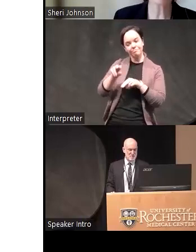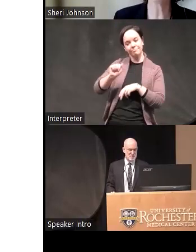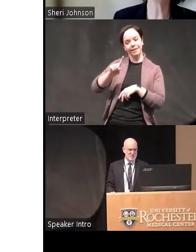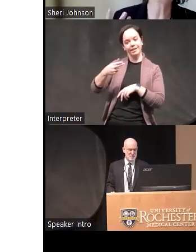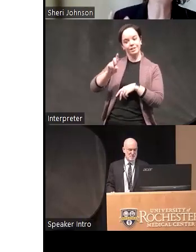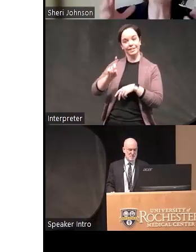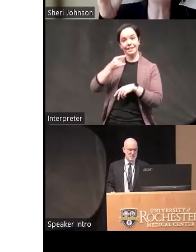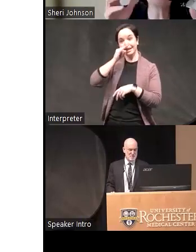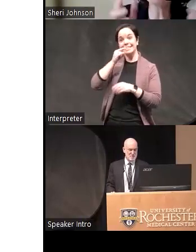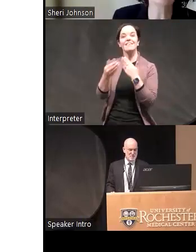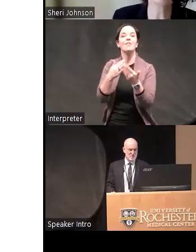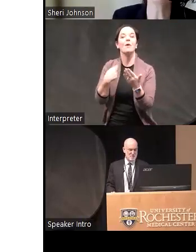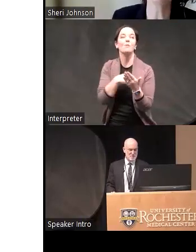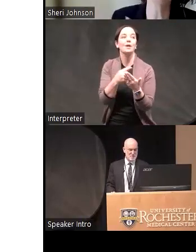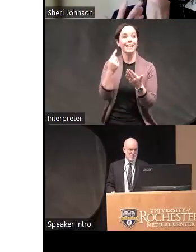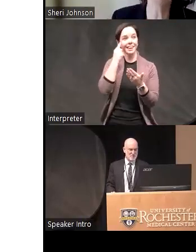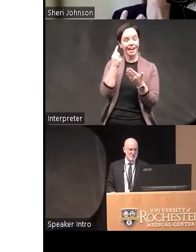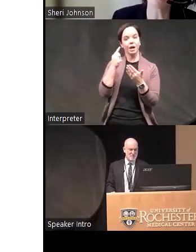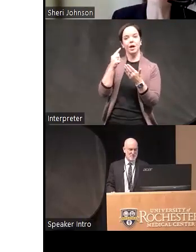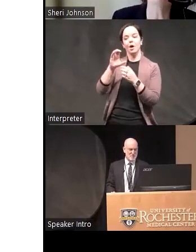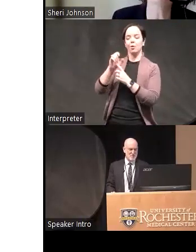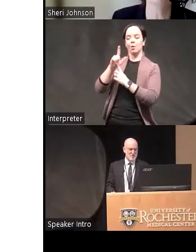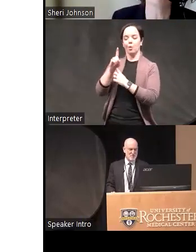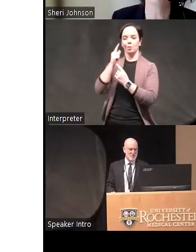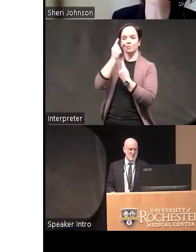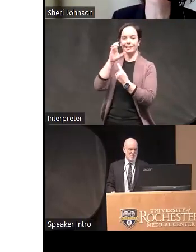even though we think of it as a cold cognition problem they have a lot of emotion regulation